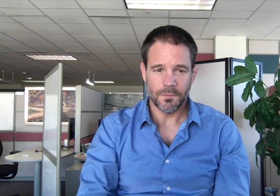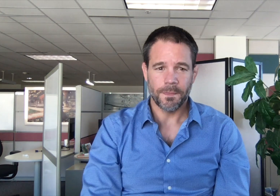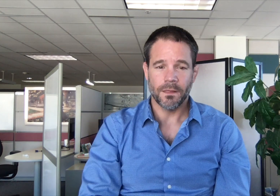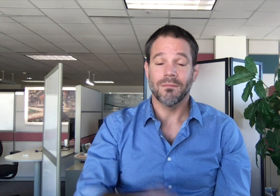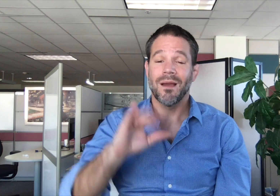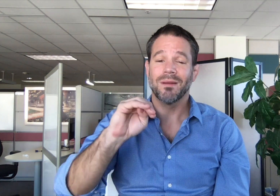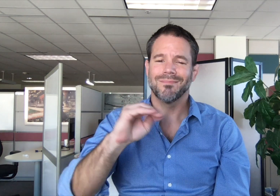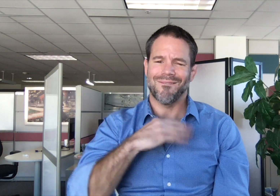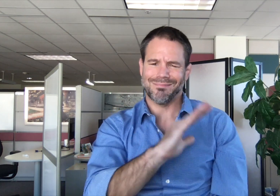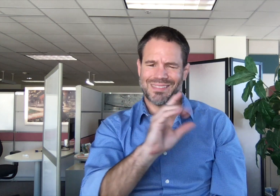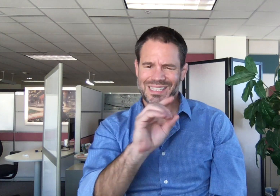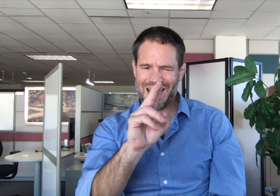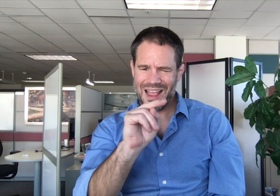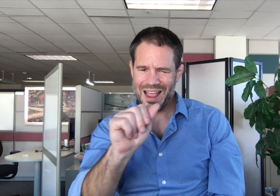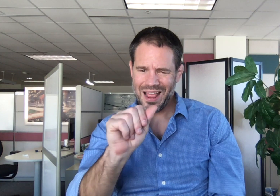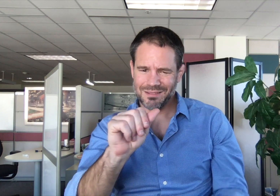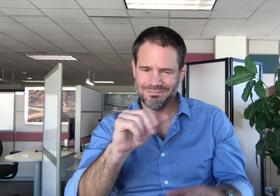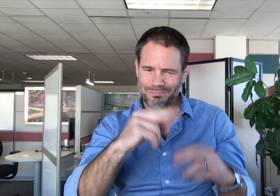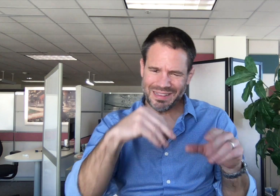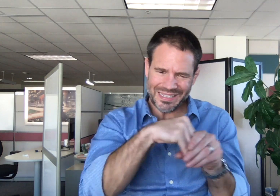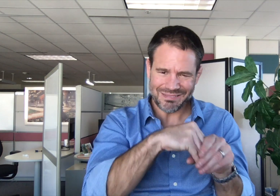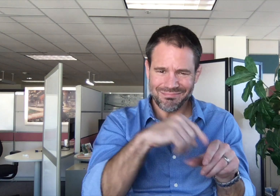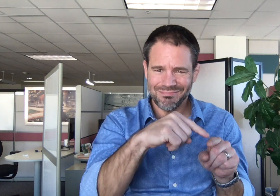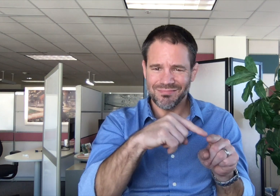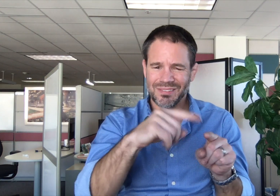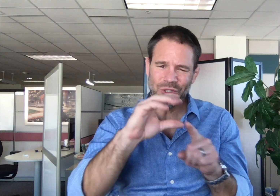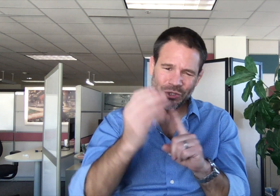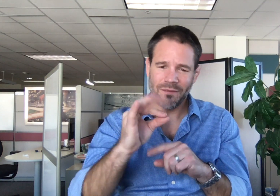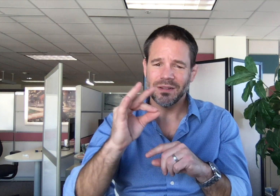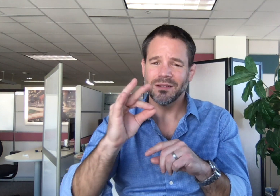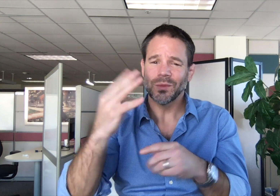Embedded in IBM's DNA is the culture of inclusion